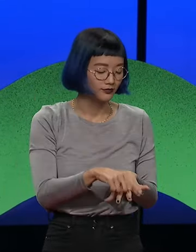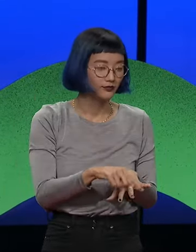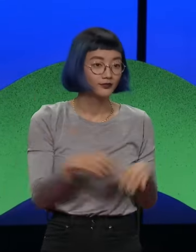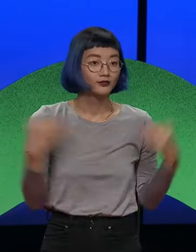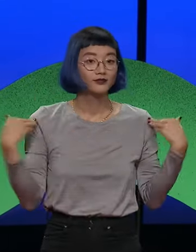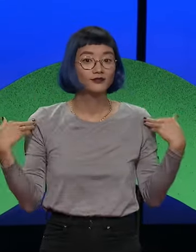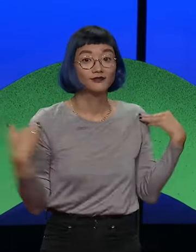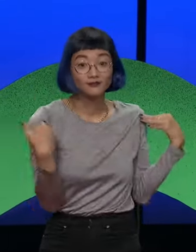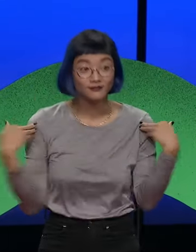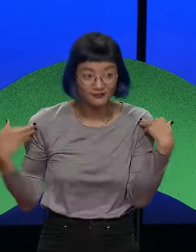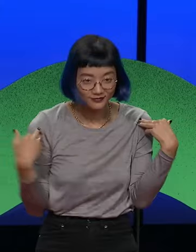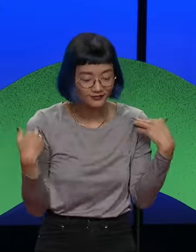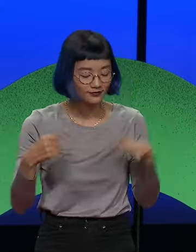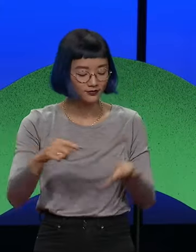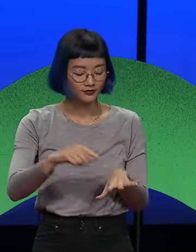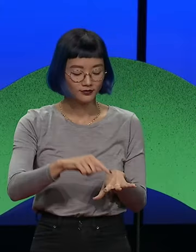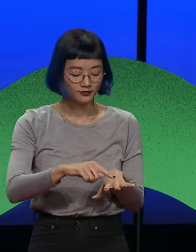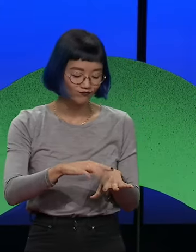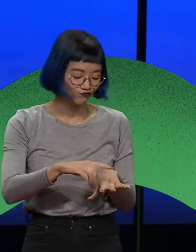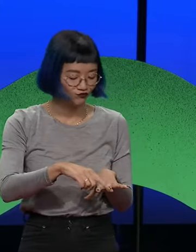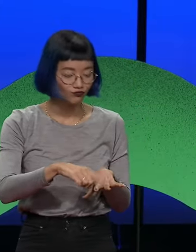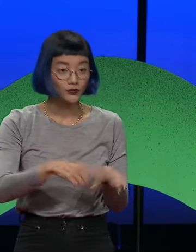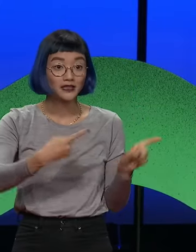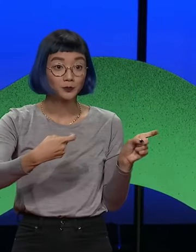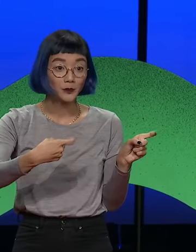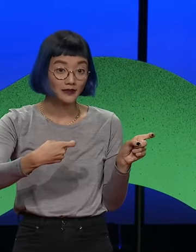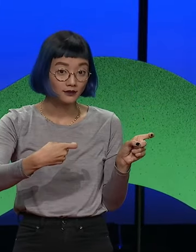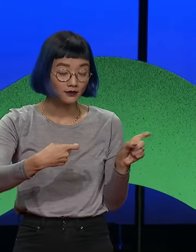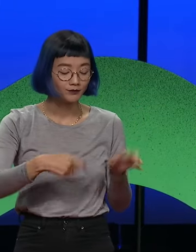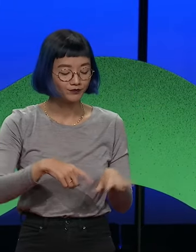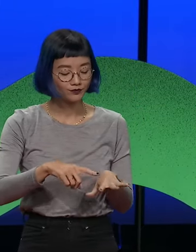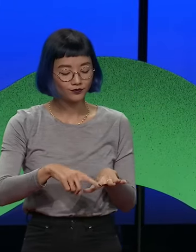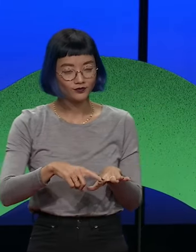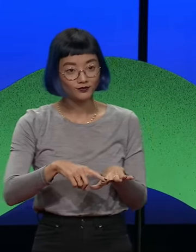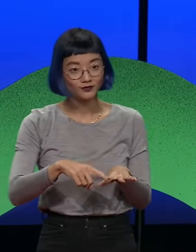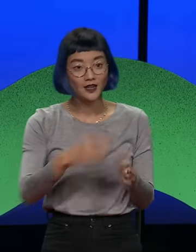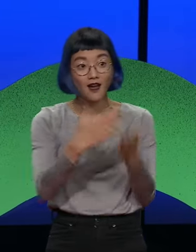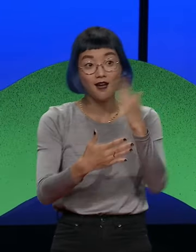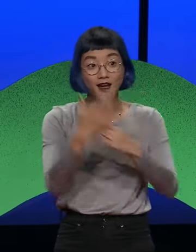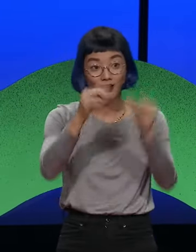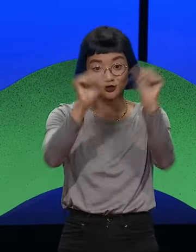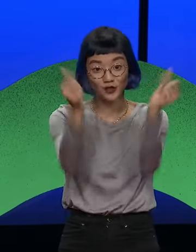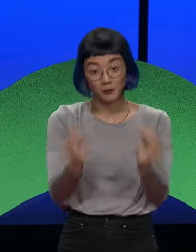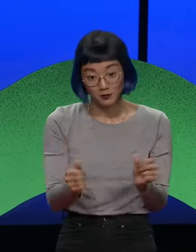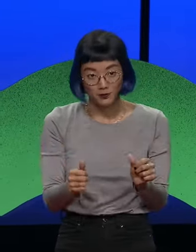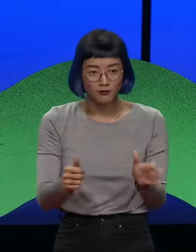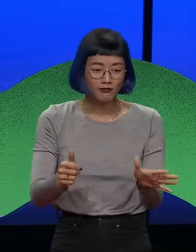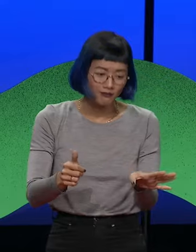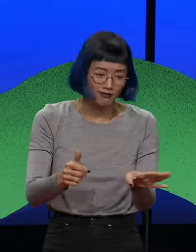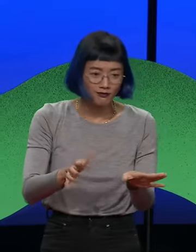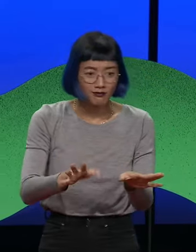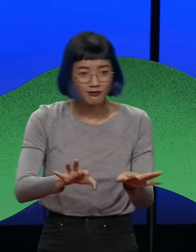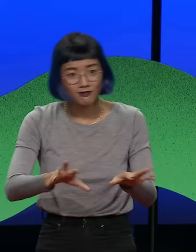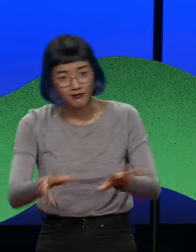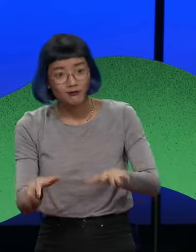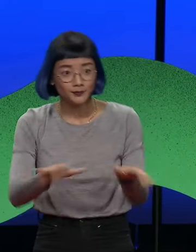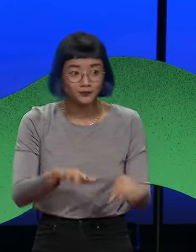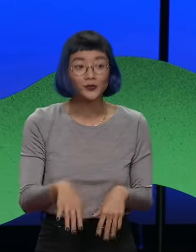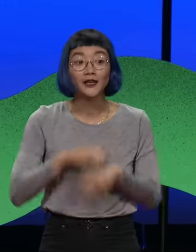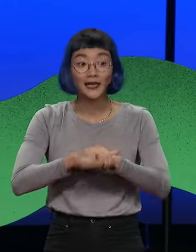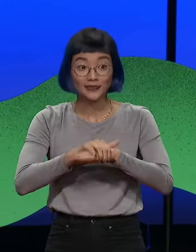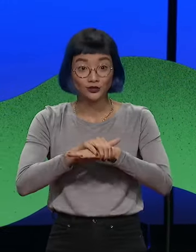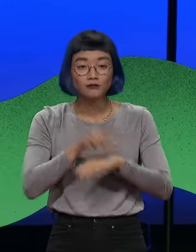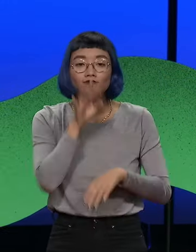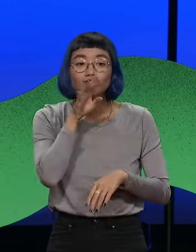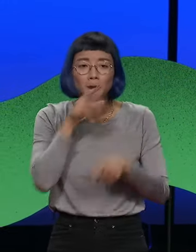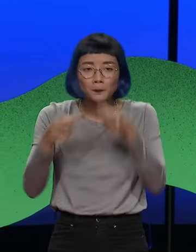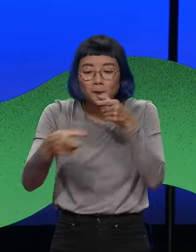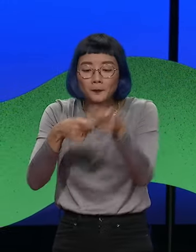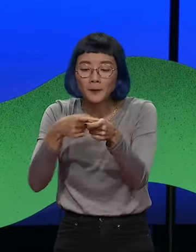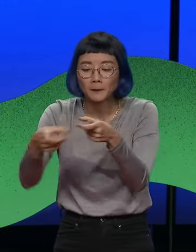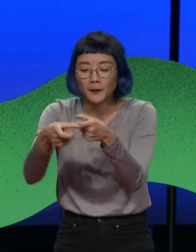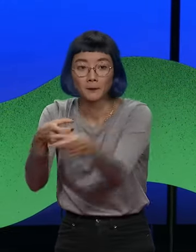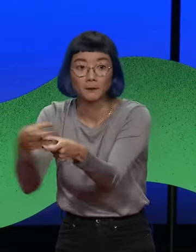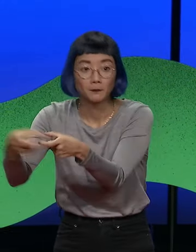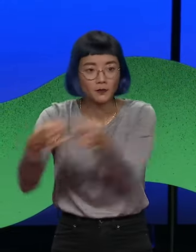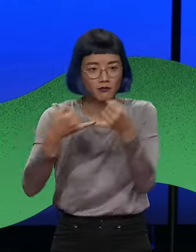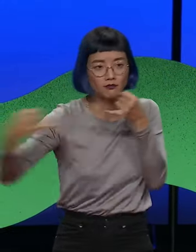expression, body movement, speed, hand shape and so on, as you play the piano -- English is a